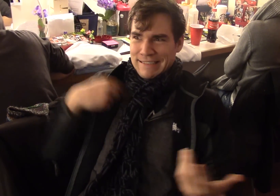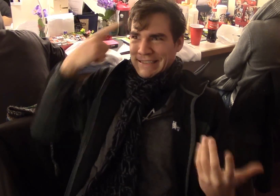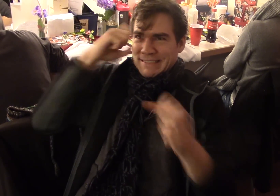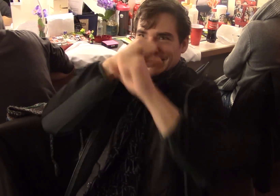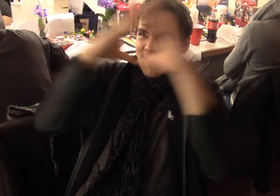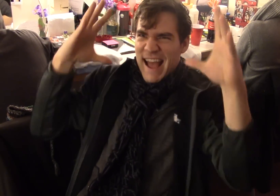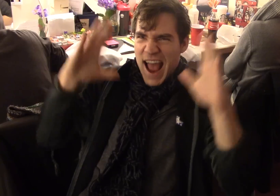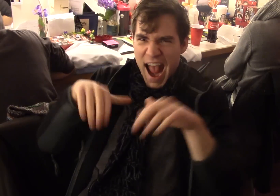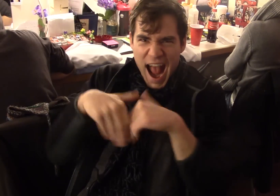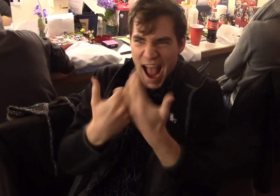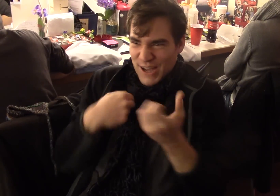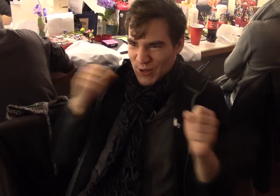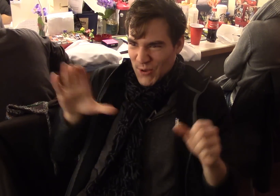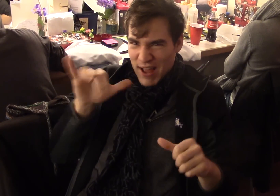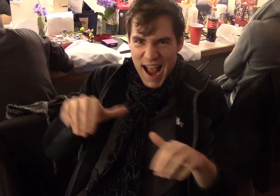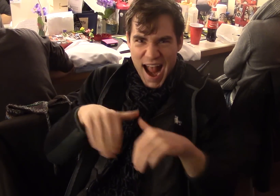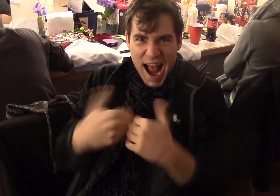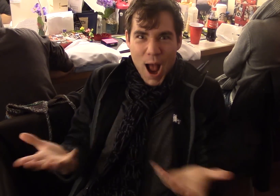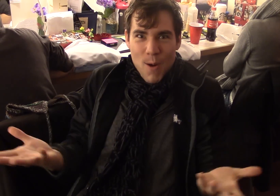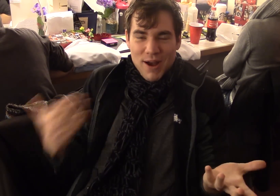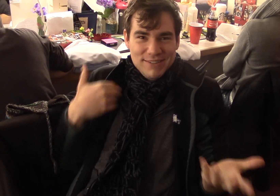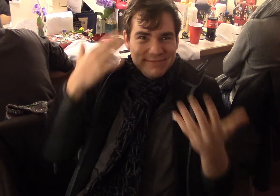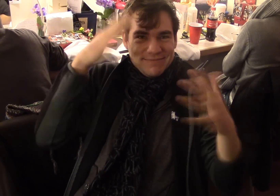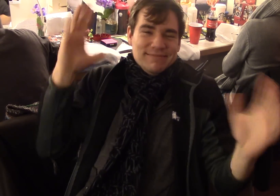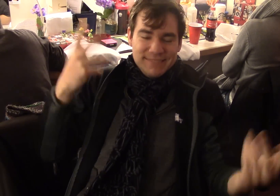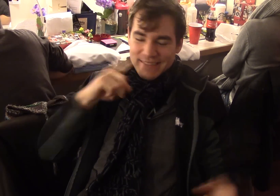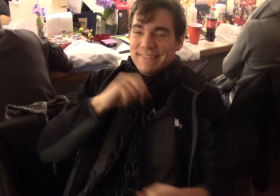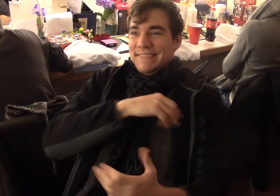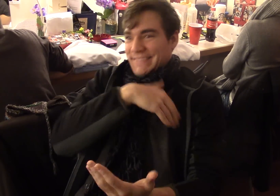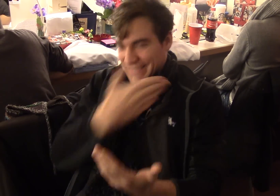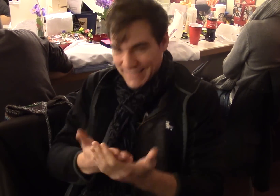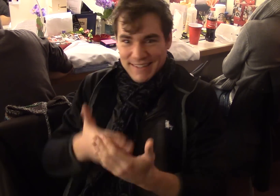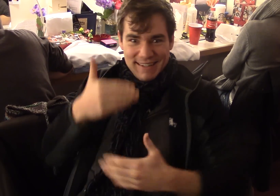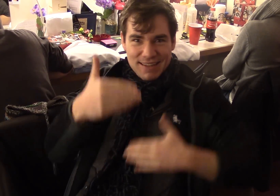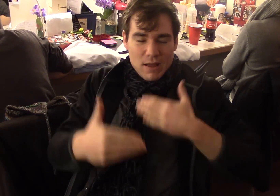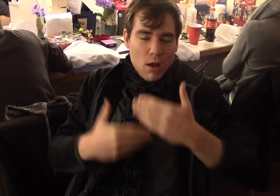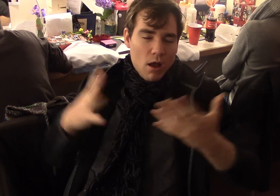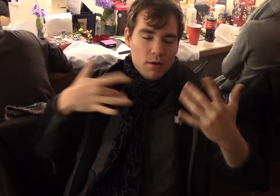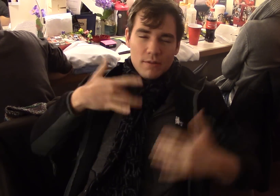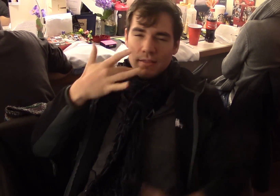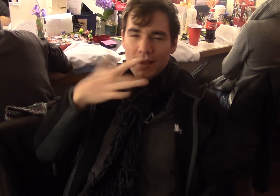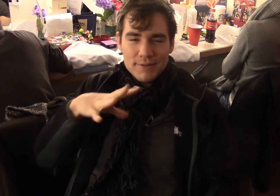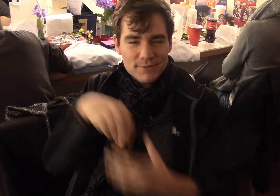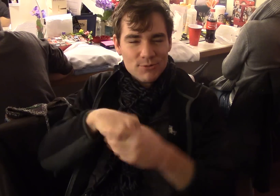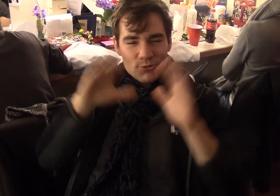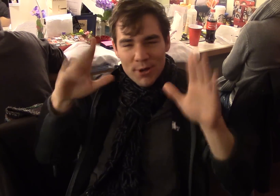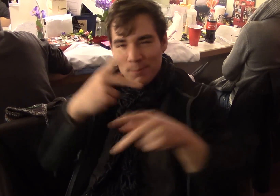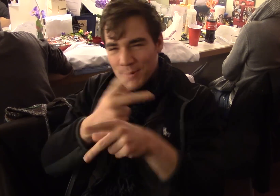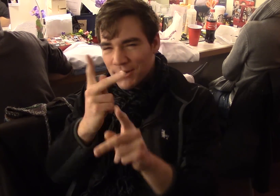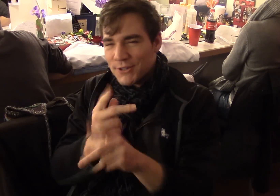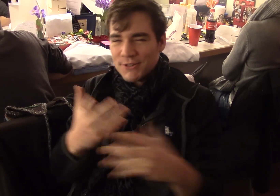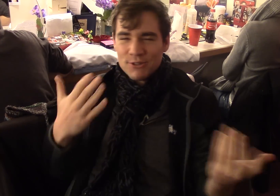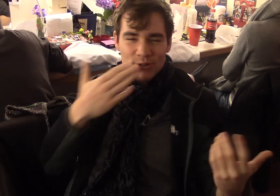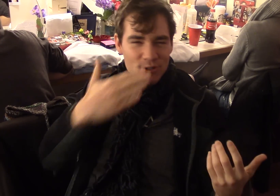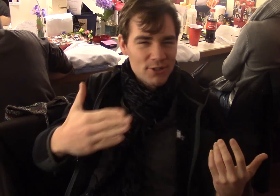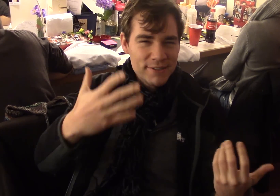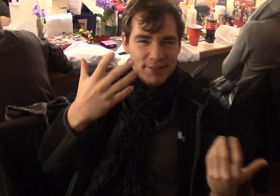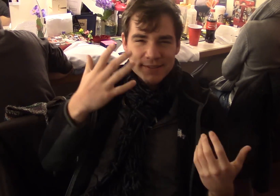I didn't have any idea what that even looked like, or how to approach it, or anything, so I got to rehearsal and I've been so fortunate to